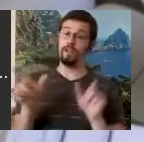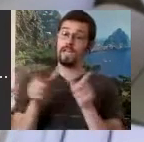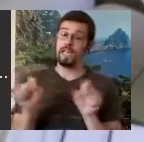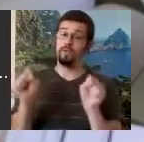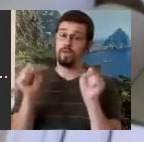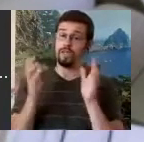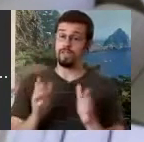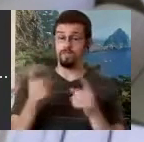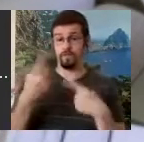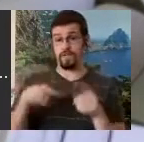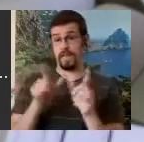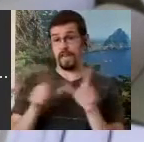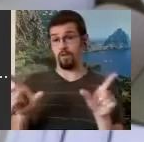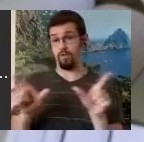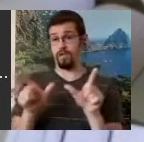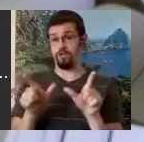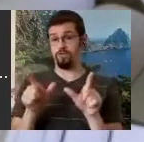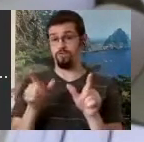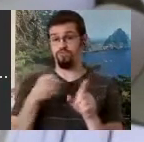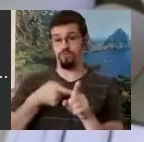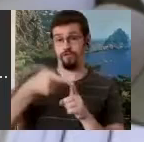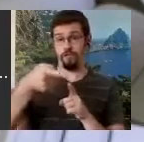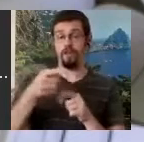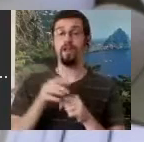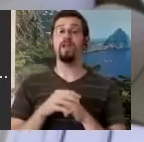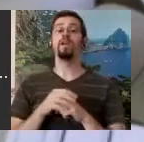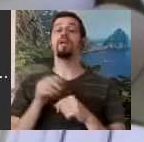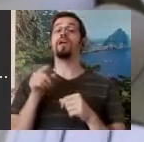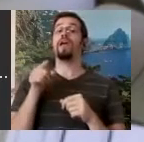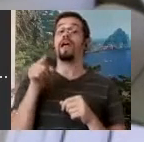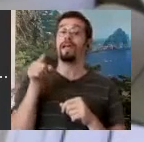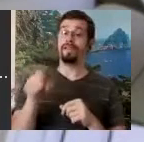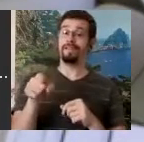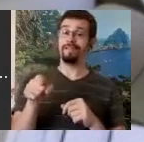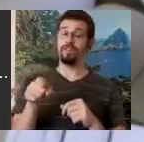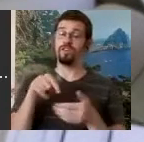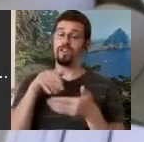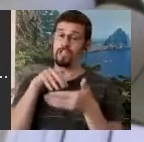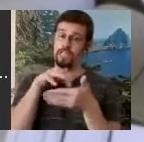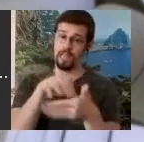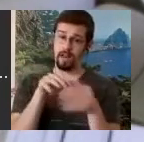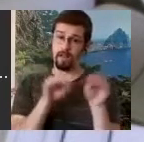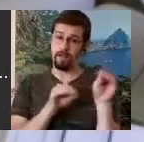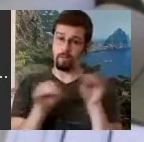profession and Rolf actually studied the movements of a deaf person on a